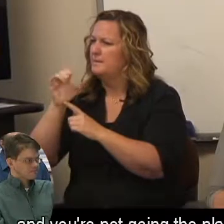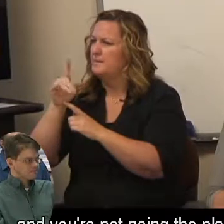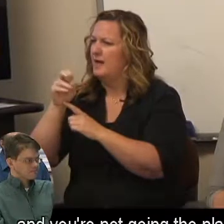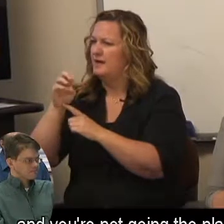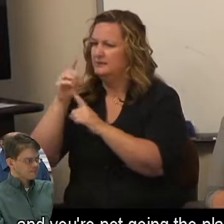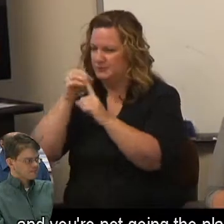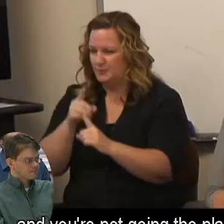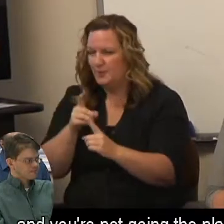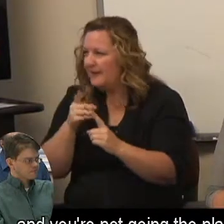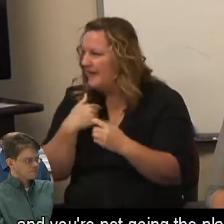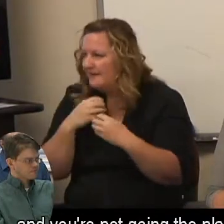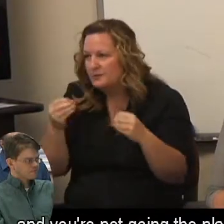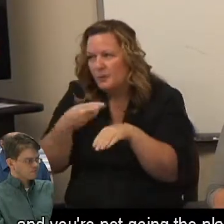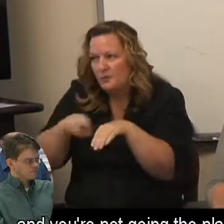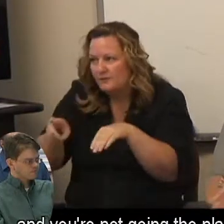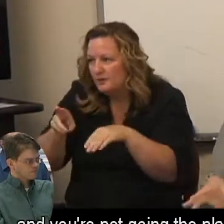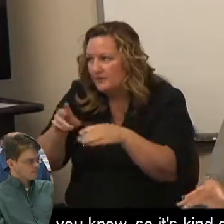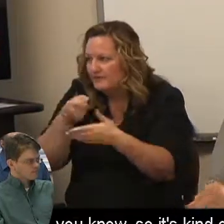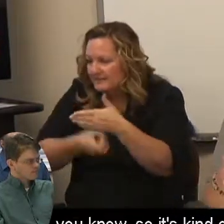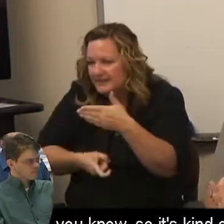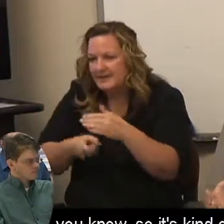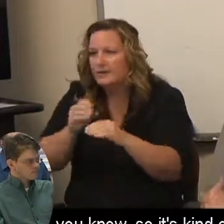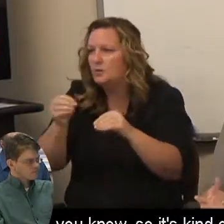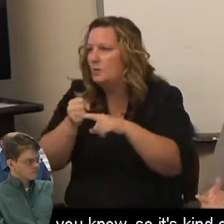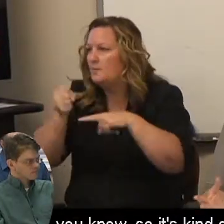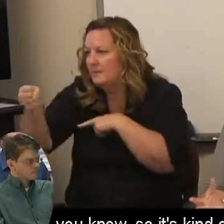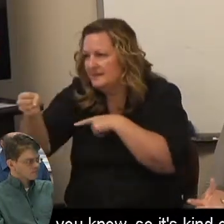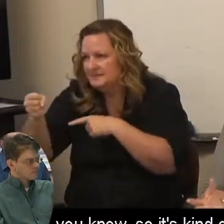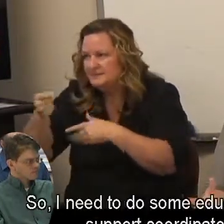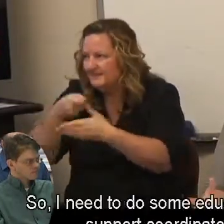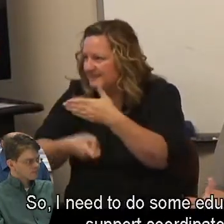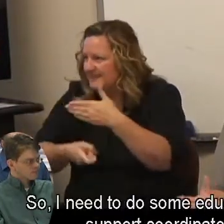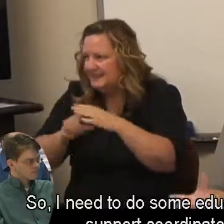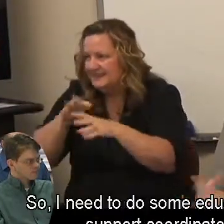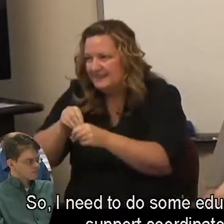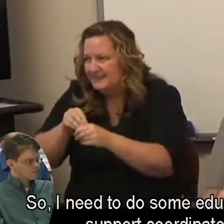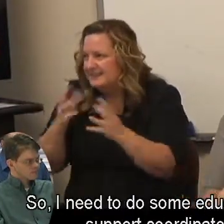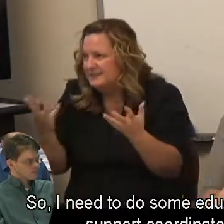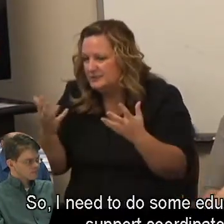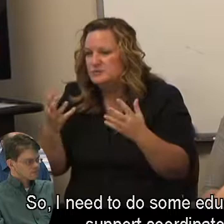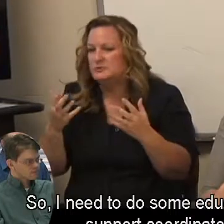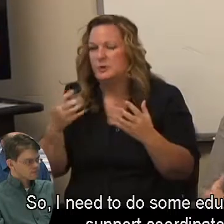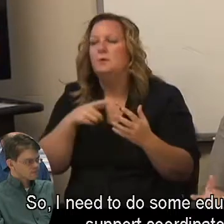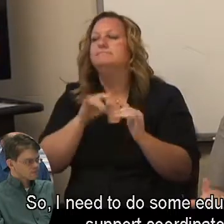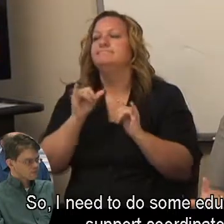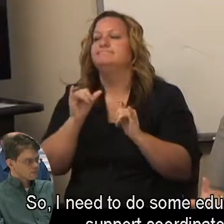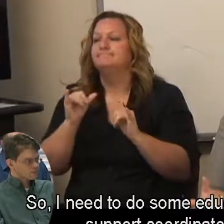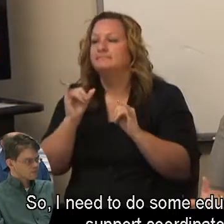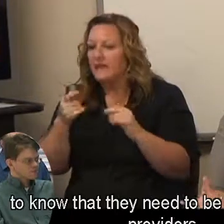and you're not going the placement fee, you know, so it's kind of just - So, I need to do some education with support coordinators